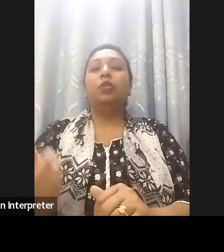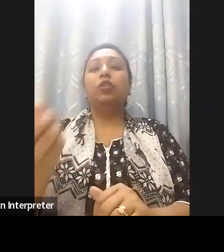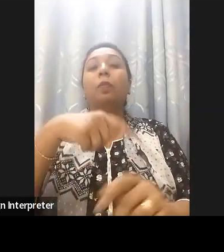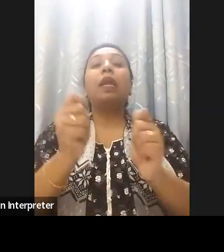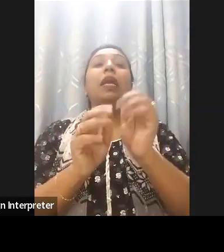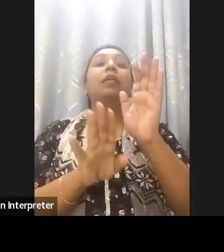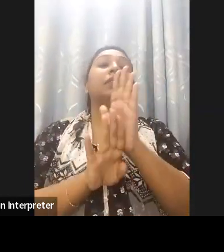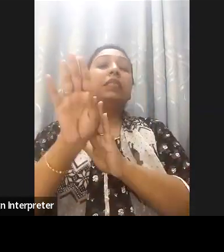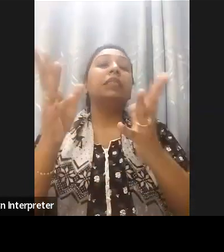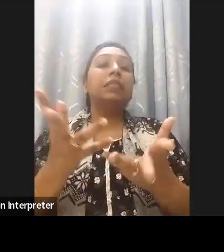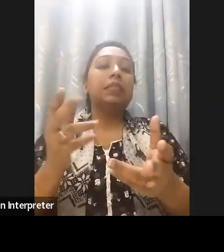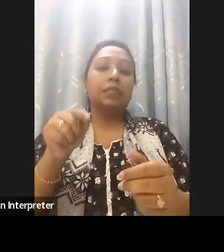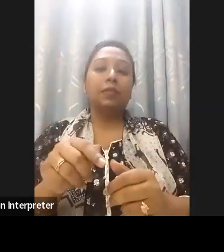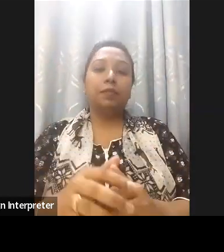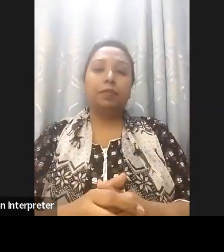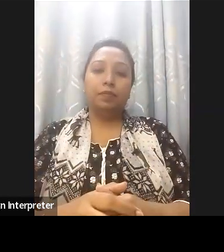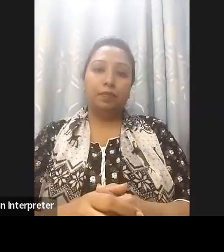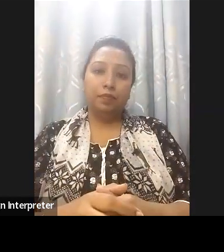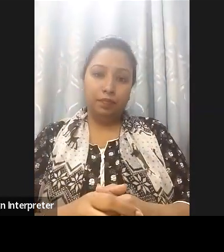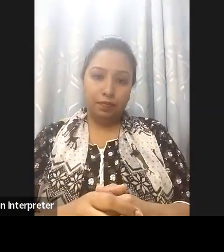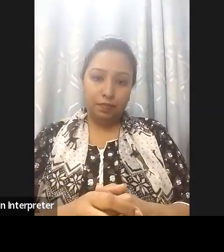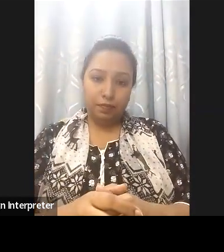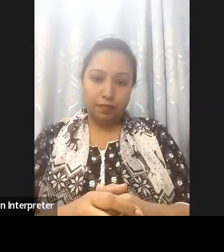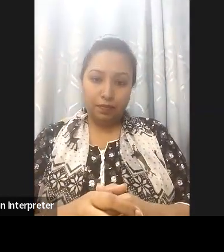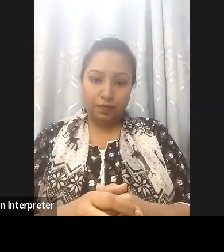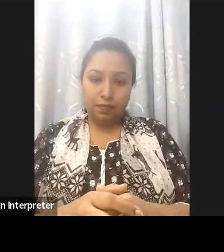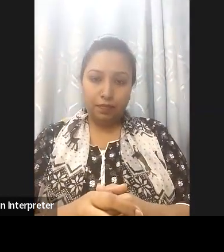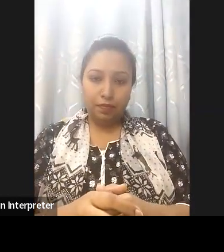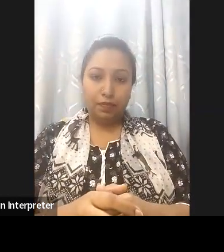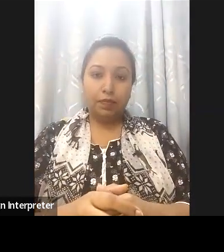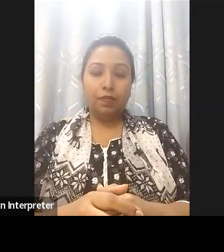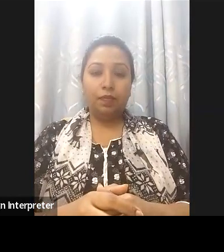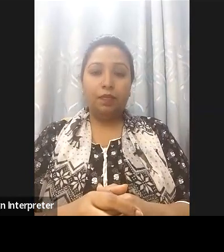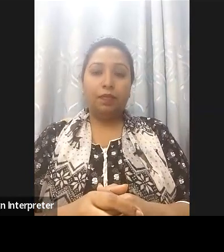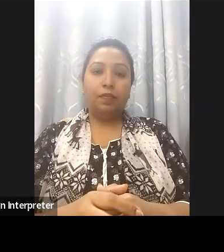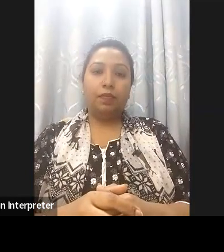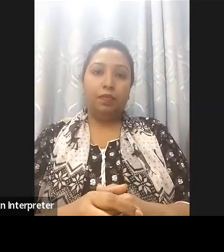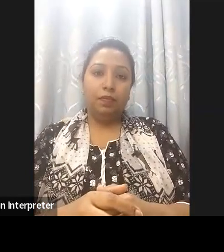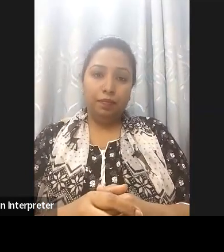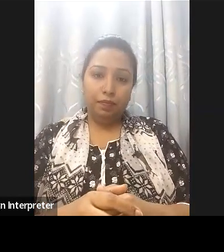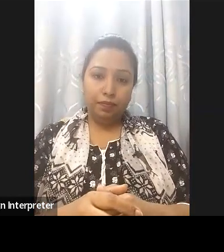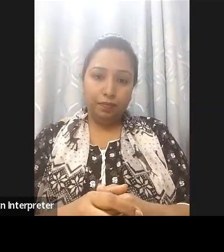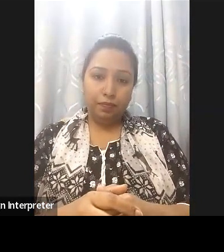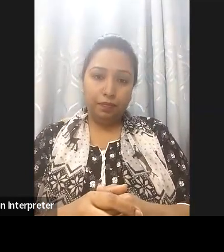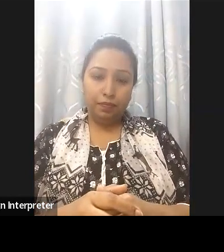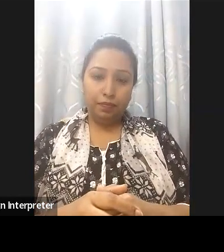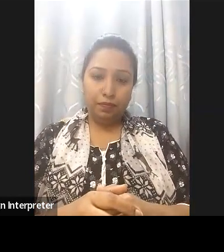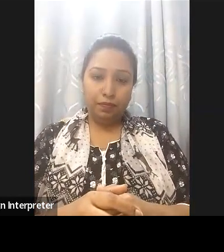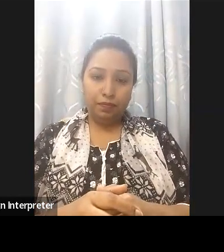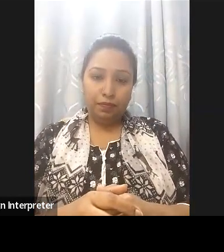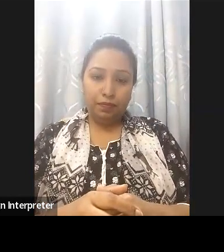use those tools and and really help you not only scale the good work that you're doing but also to